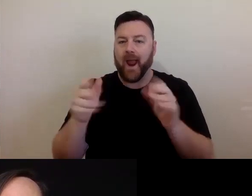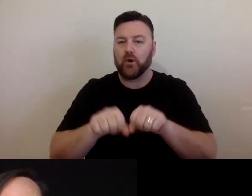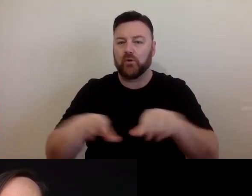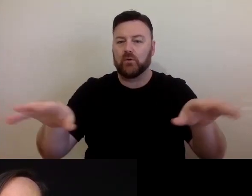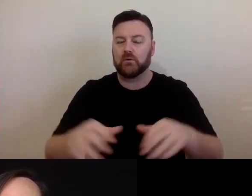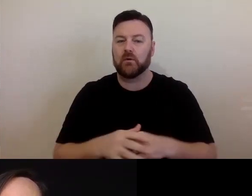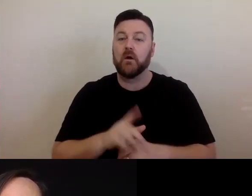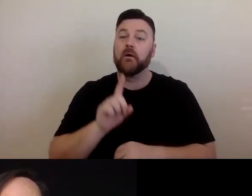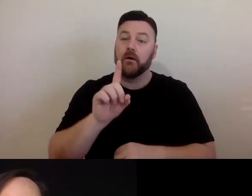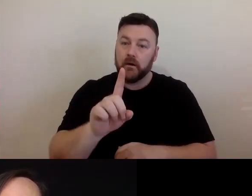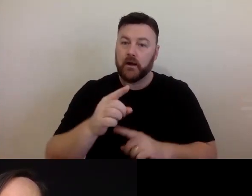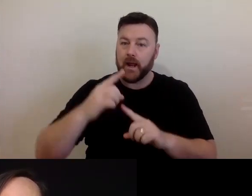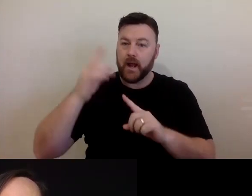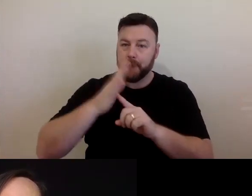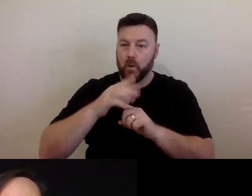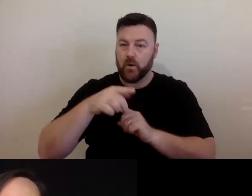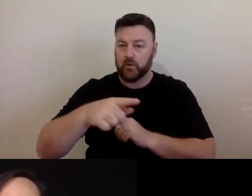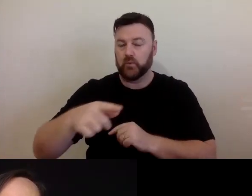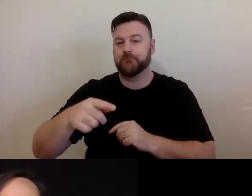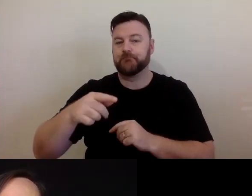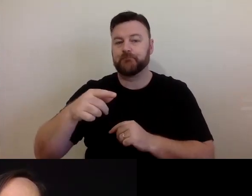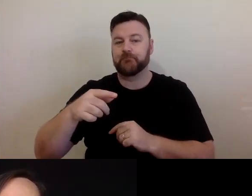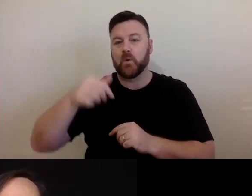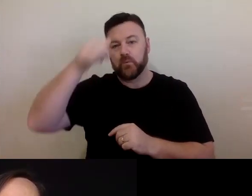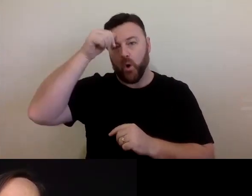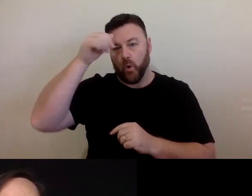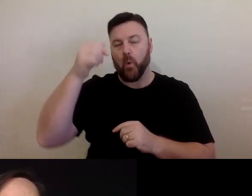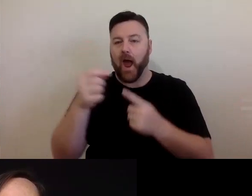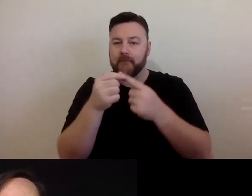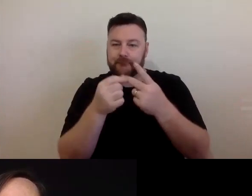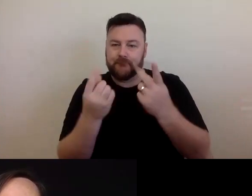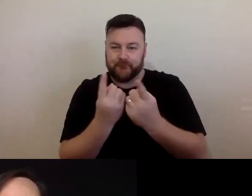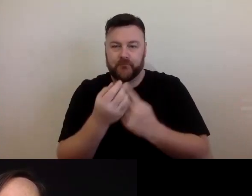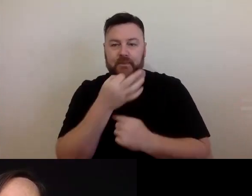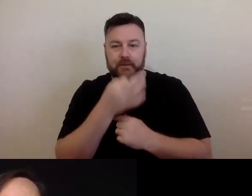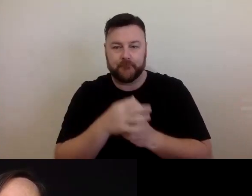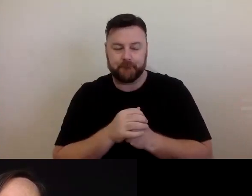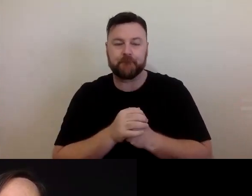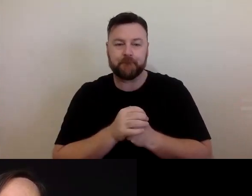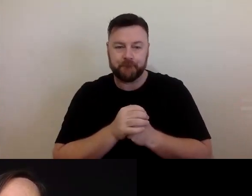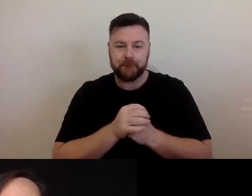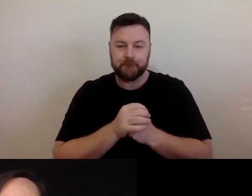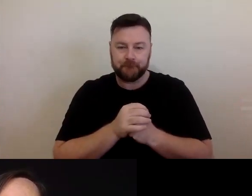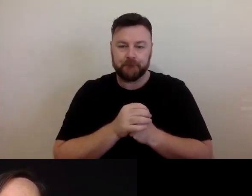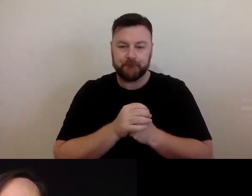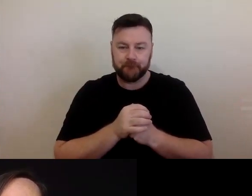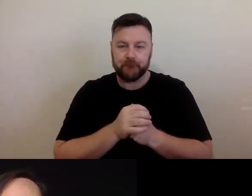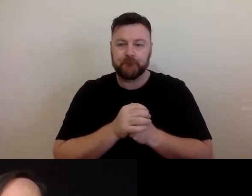important to understand there are a couple of # things that come into may for dancing choreography.